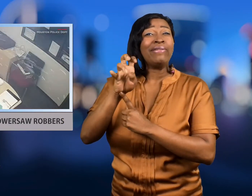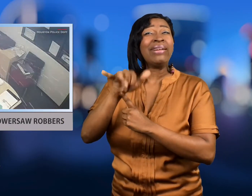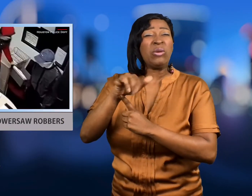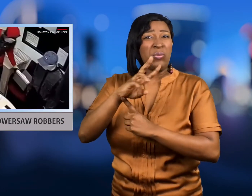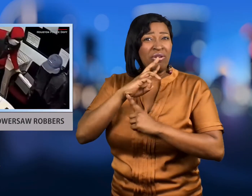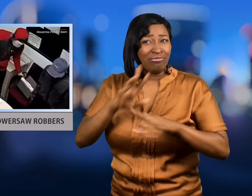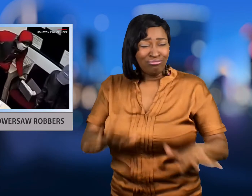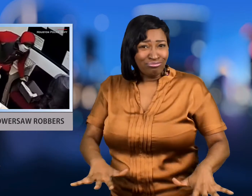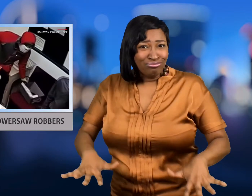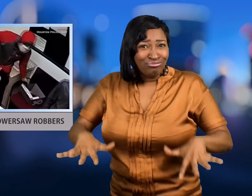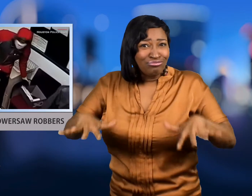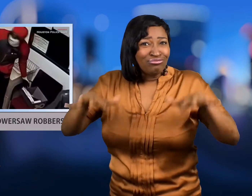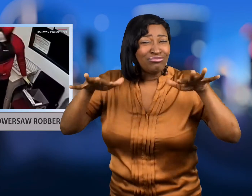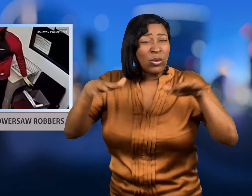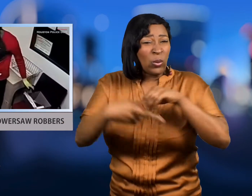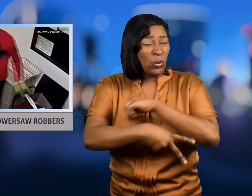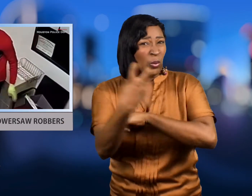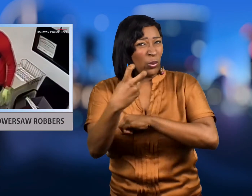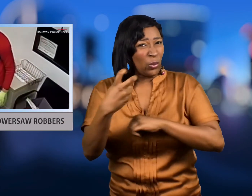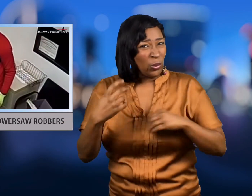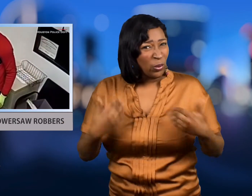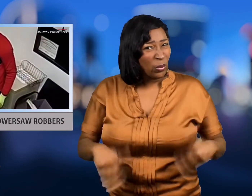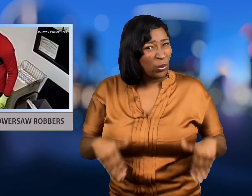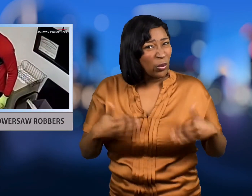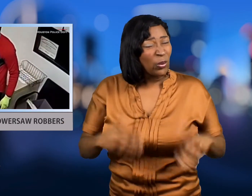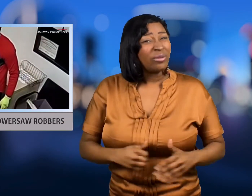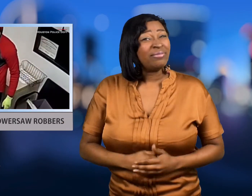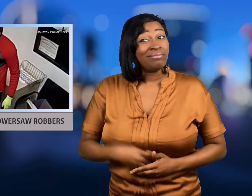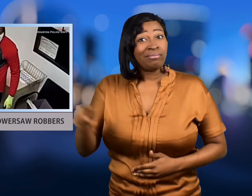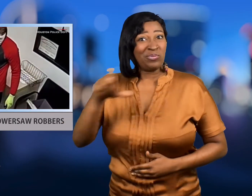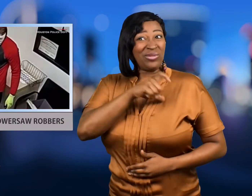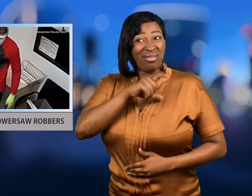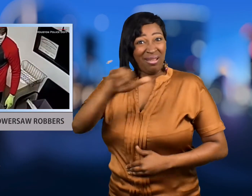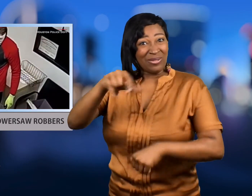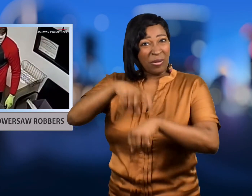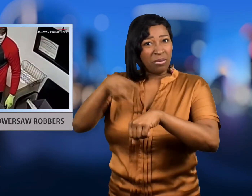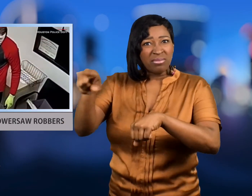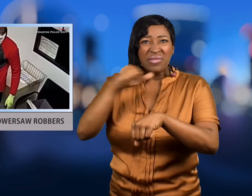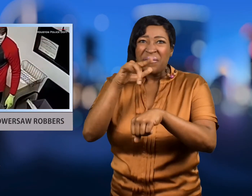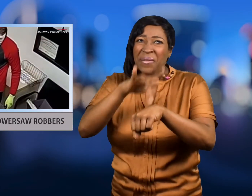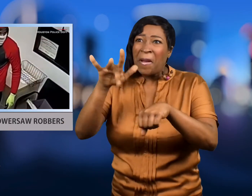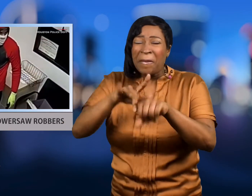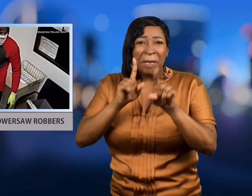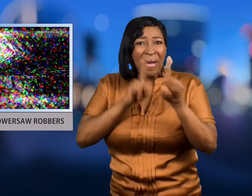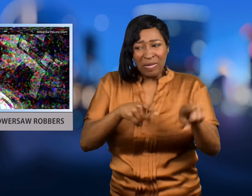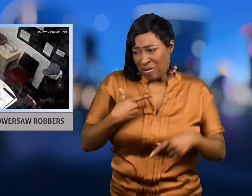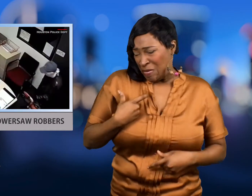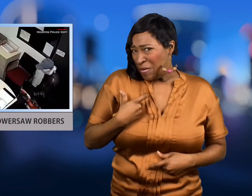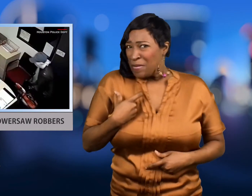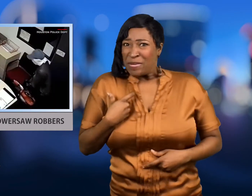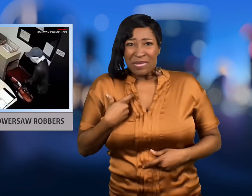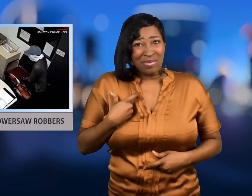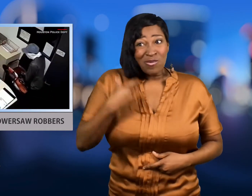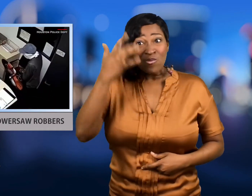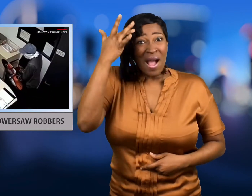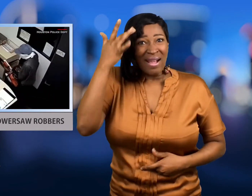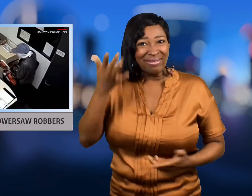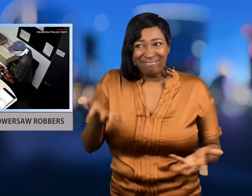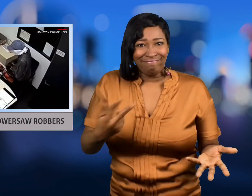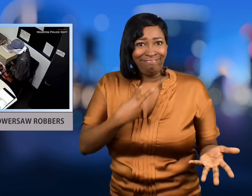and police were unable to respond because of the flooding.